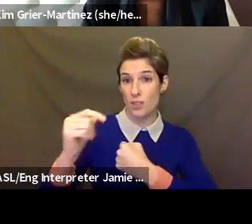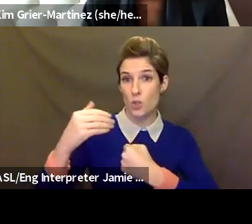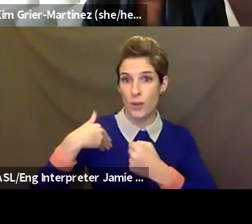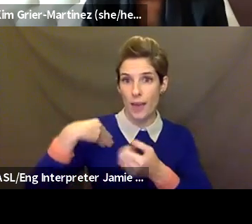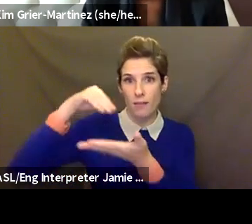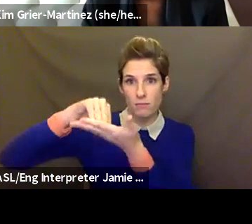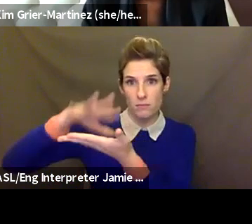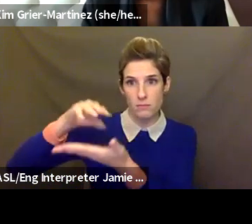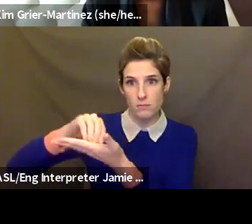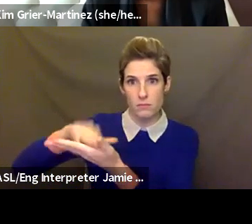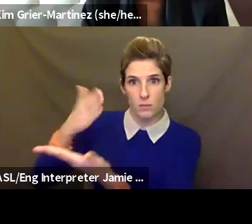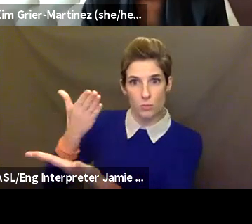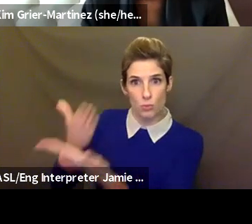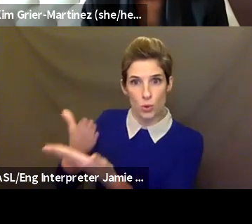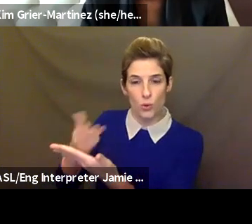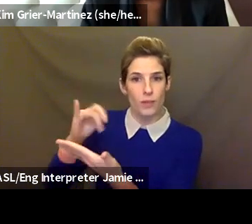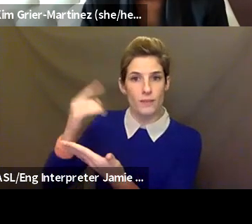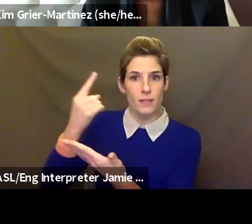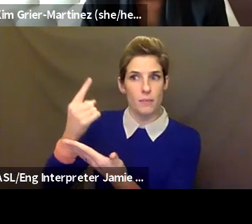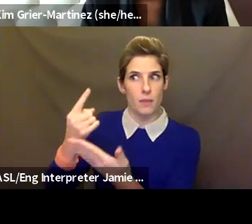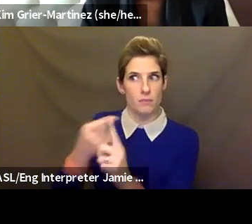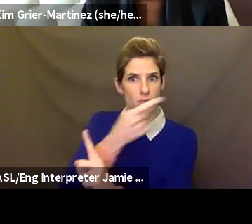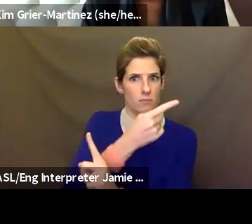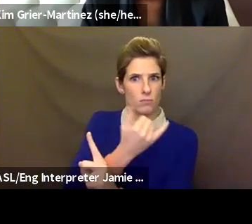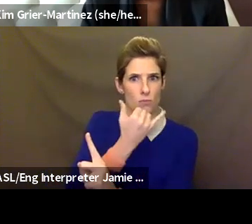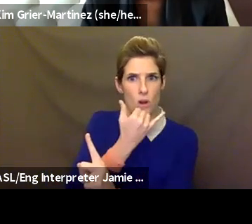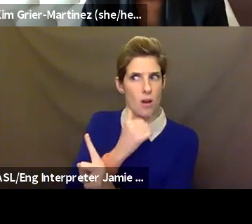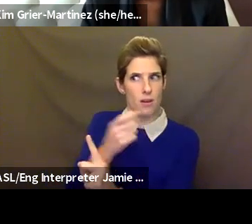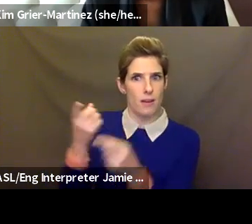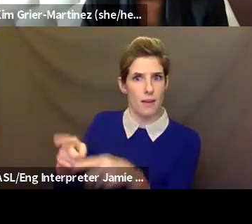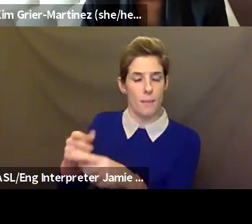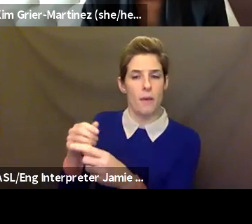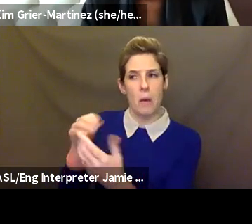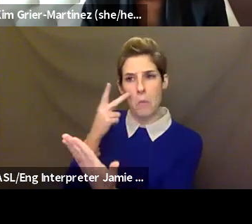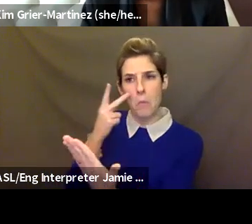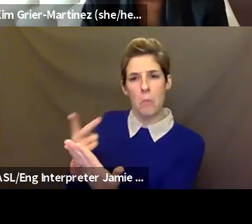correspondence in case there was ever any issue. And the idea of